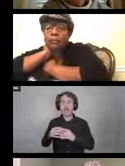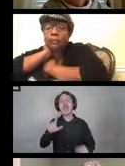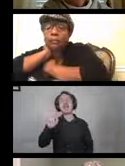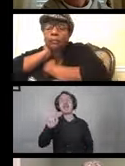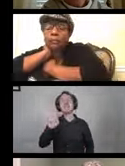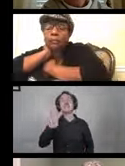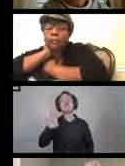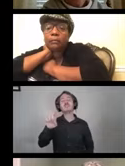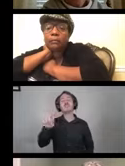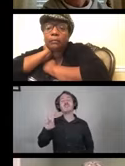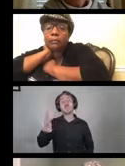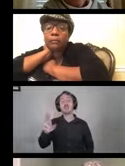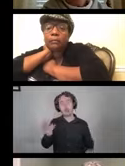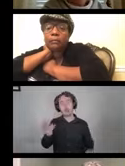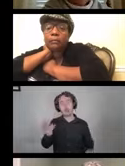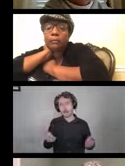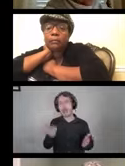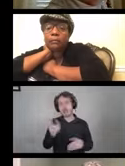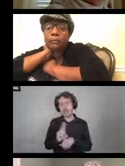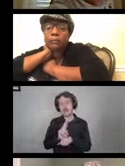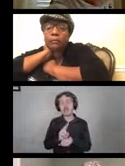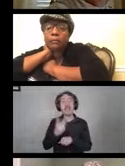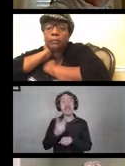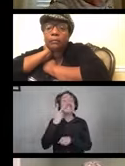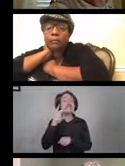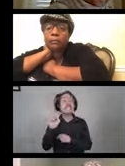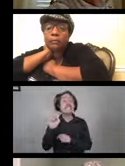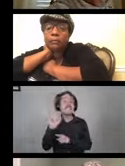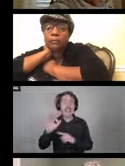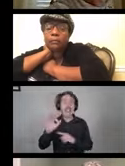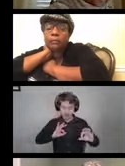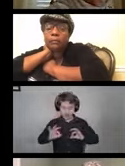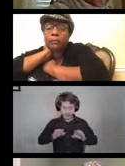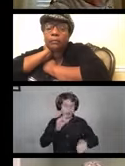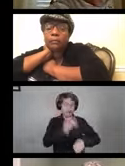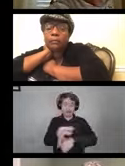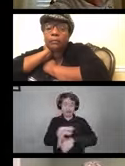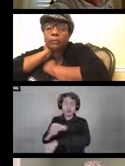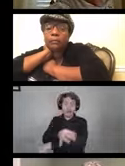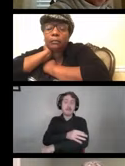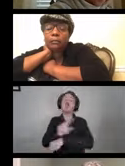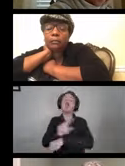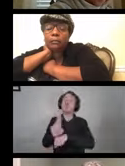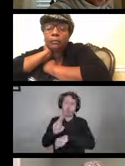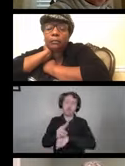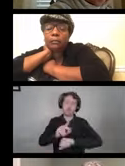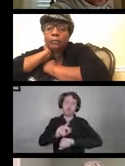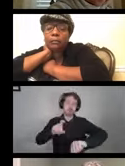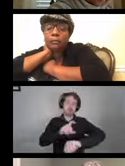Visible stains should be used first using a detergent. It could be a spray or wipe product